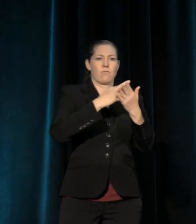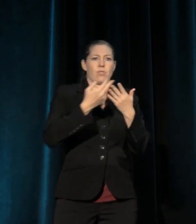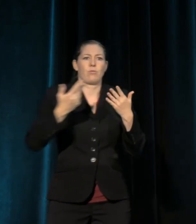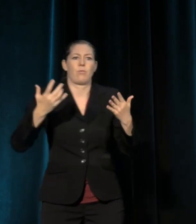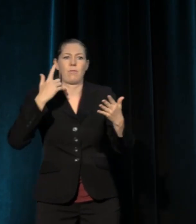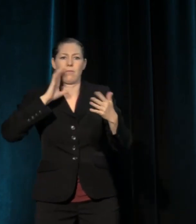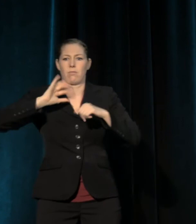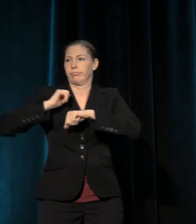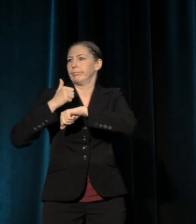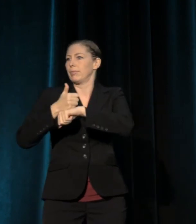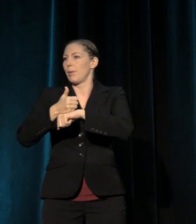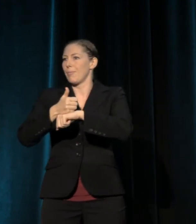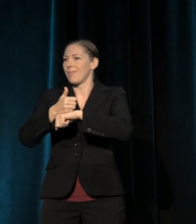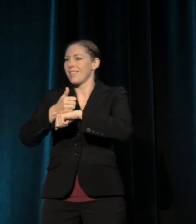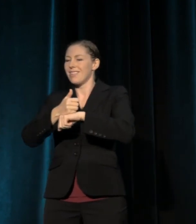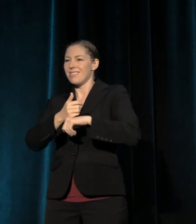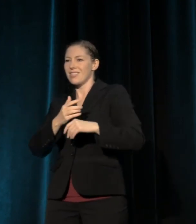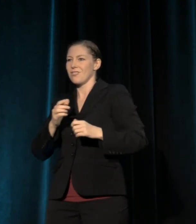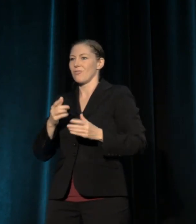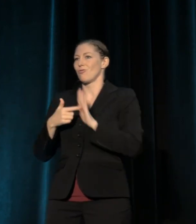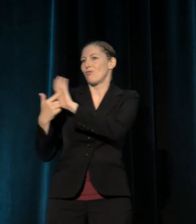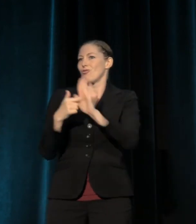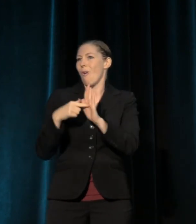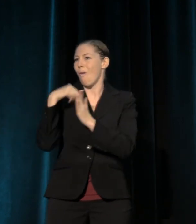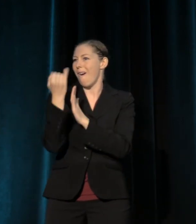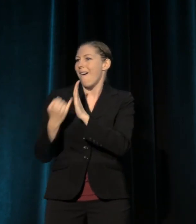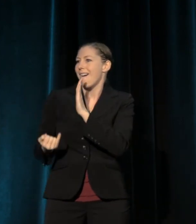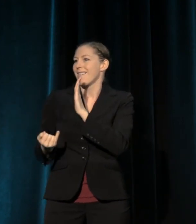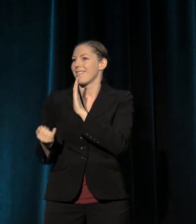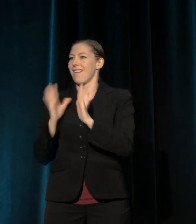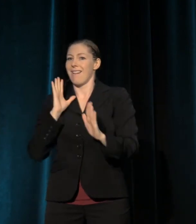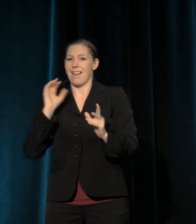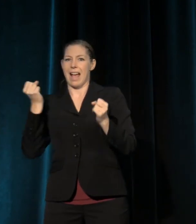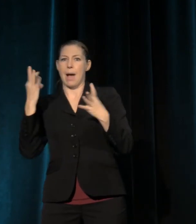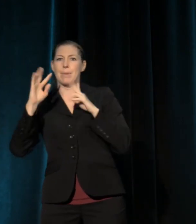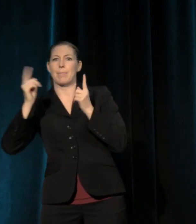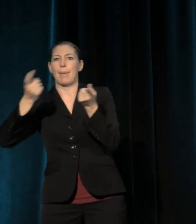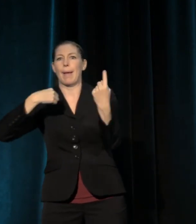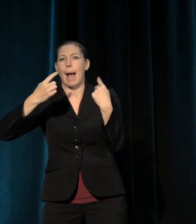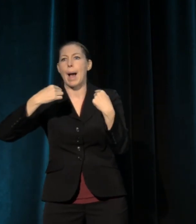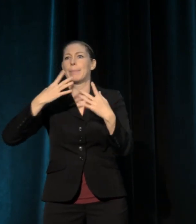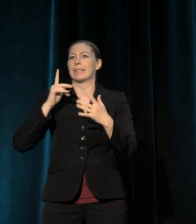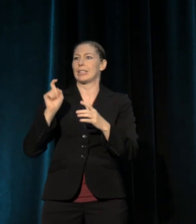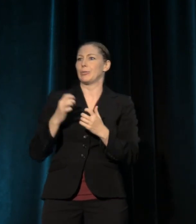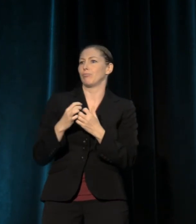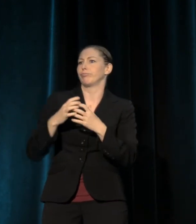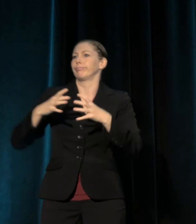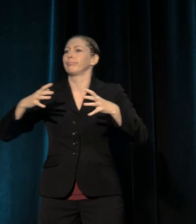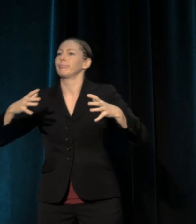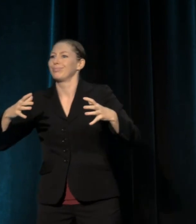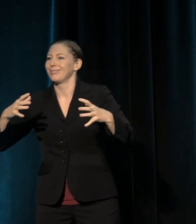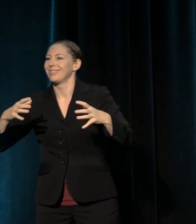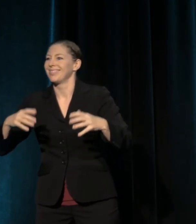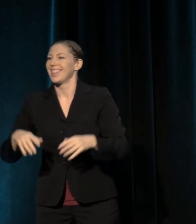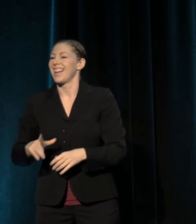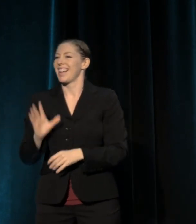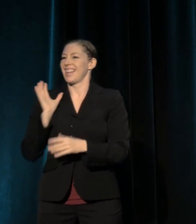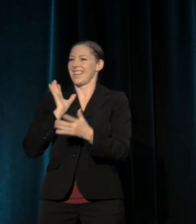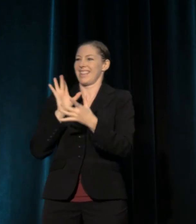to make art; expanding our audiences and engaging our communities in an authentic way;